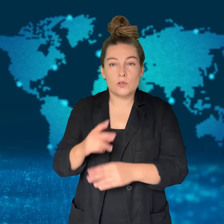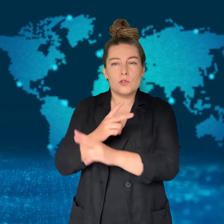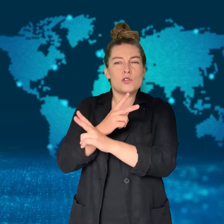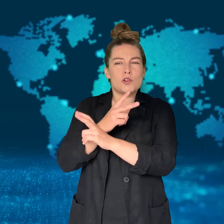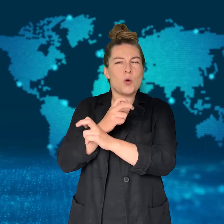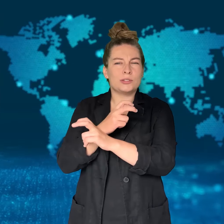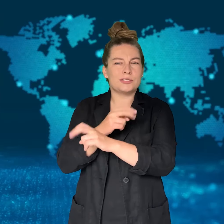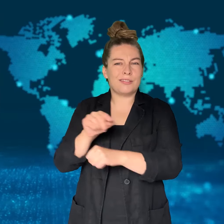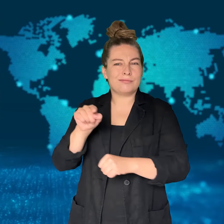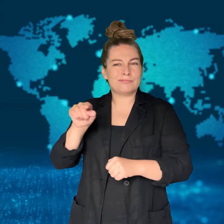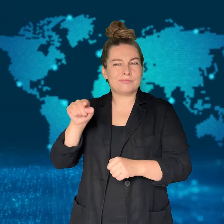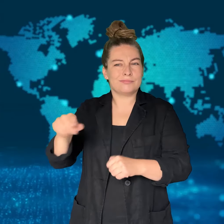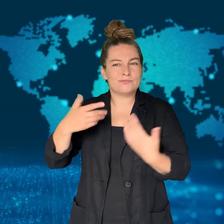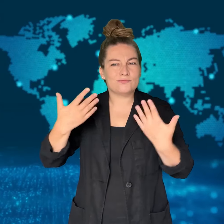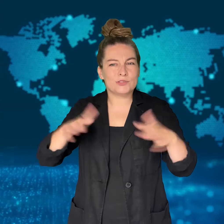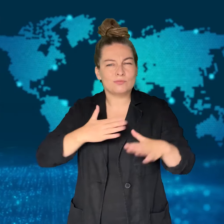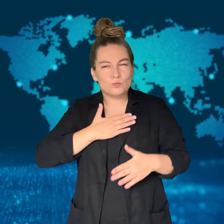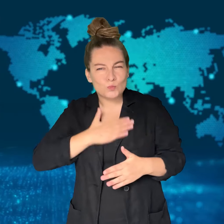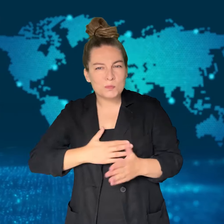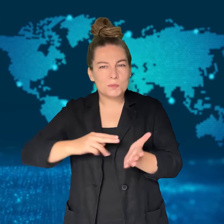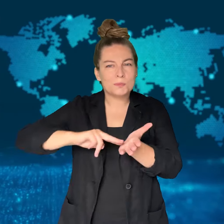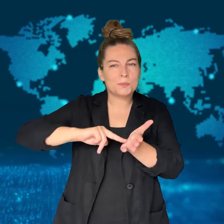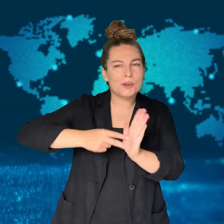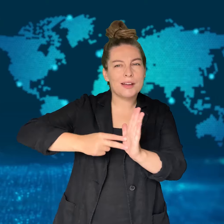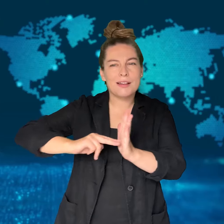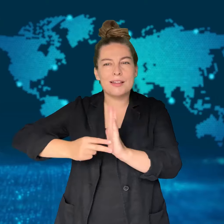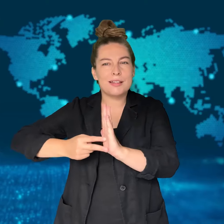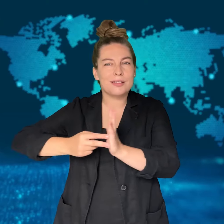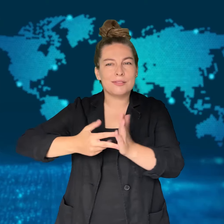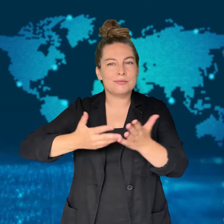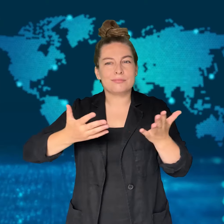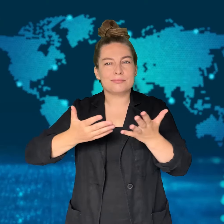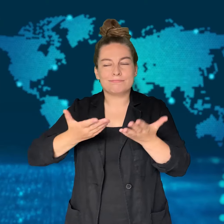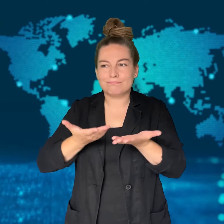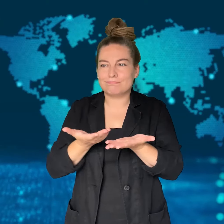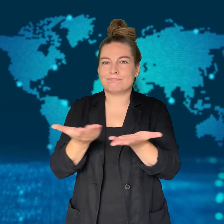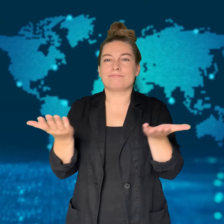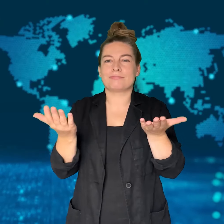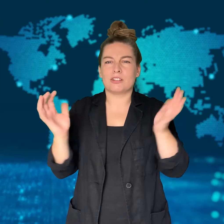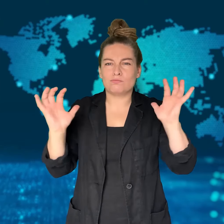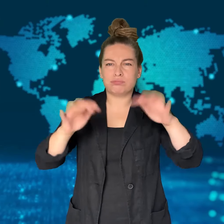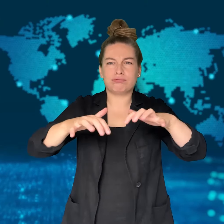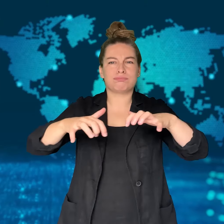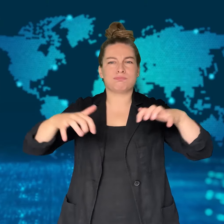[MONIKA]: Taylor Swift's concerts have been canceled